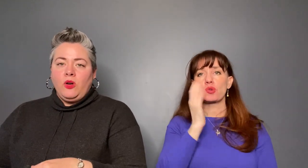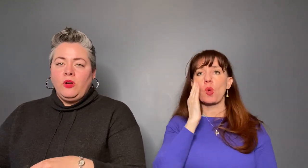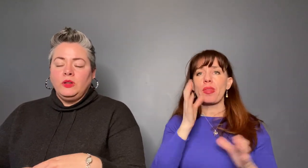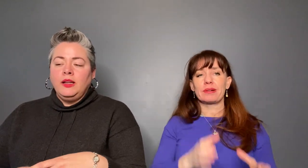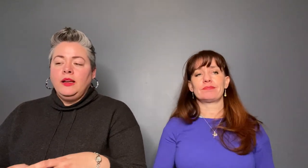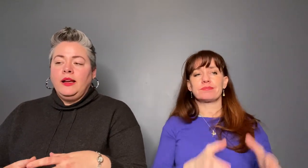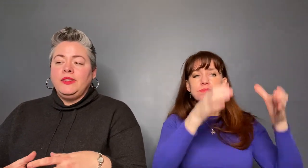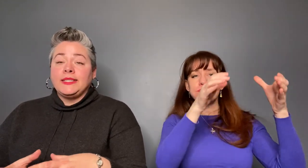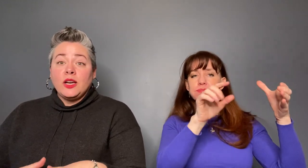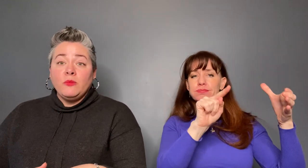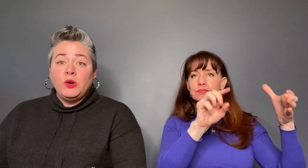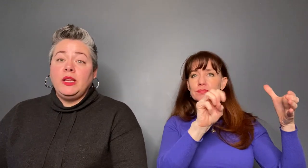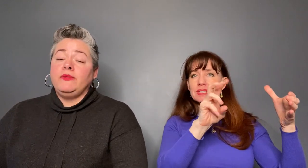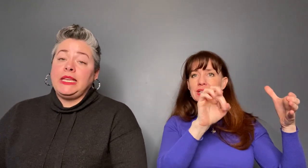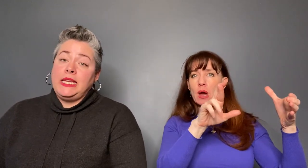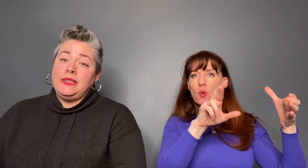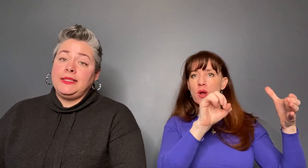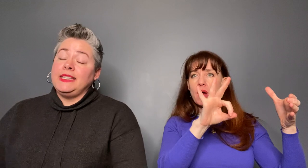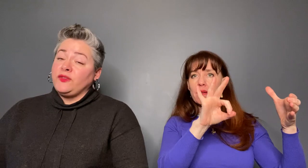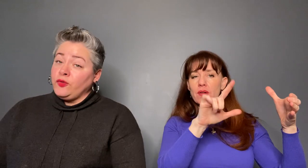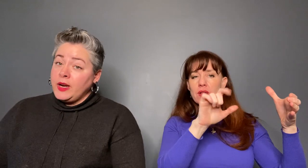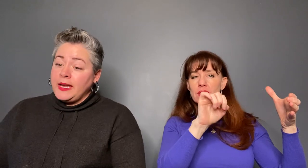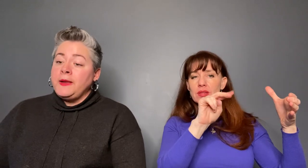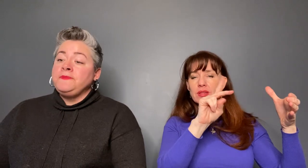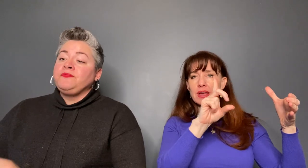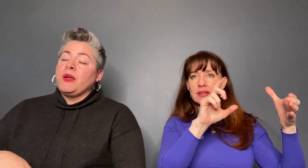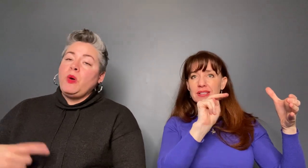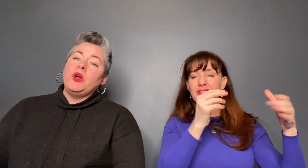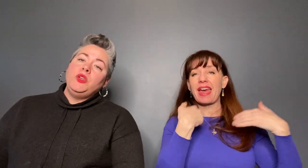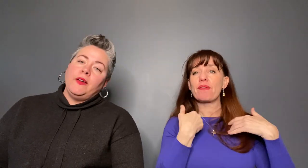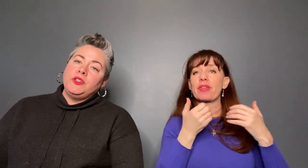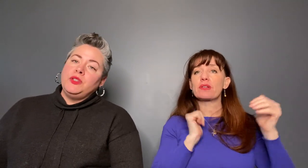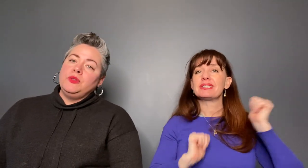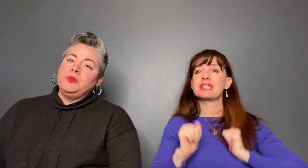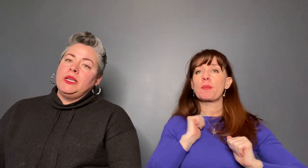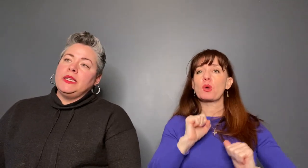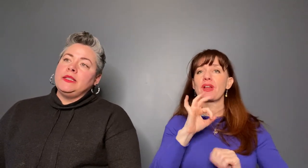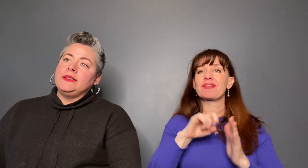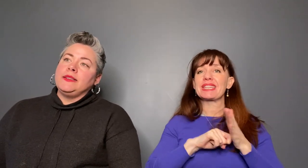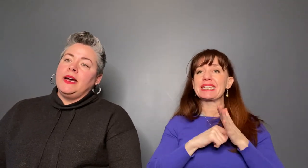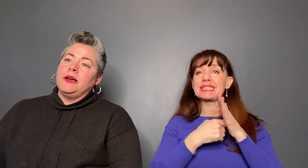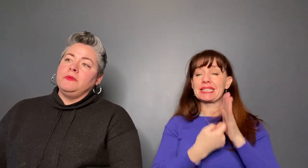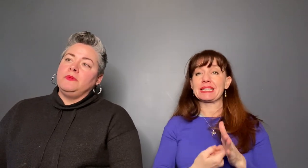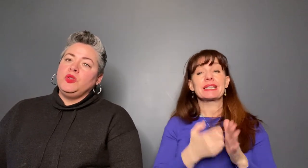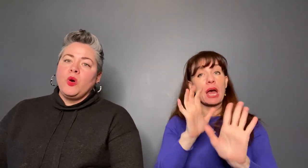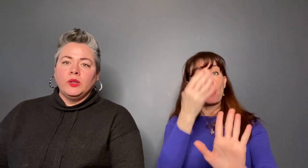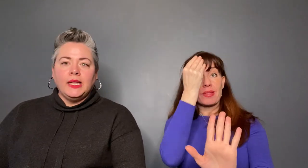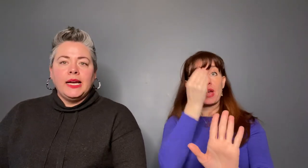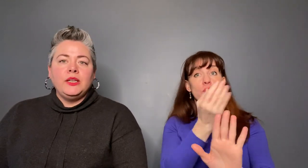the Ceremony of the Keys, it's free, but what you have to do is go online and